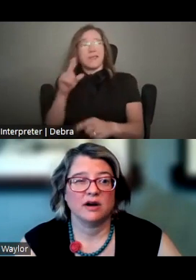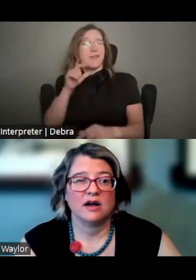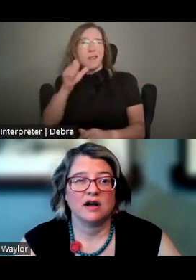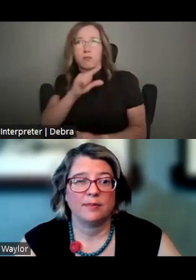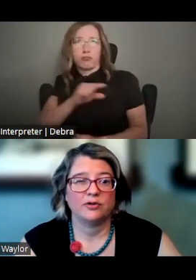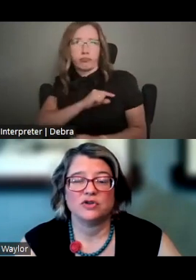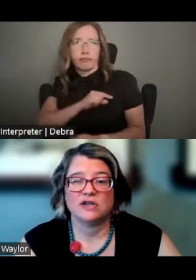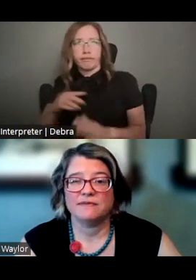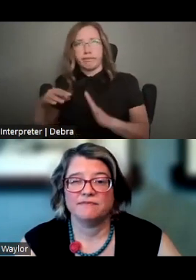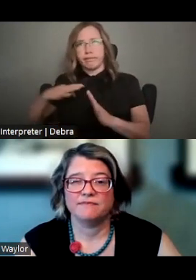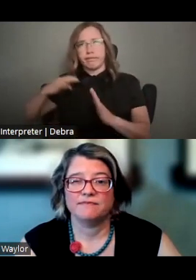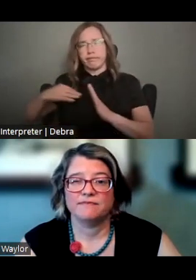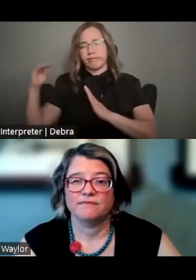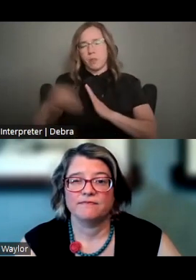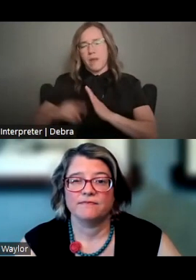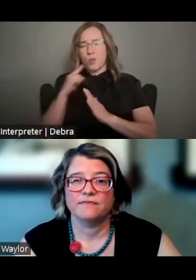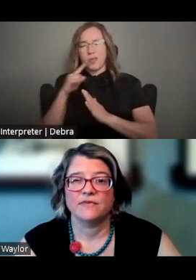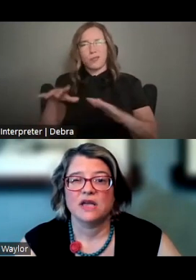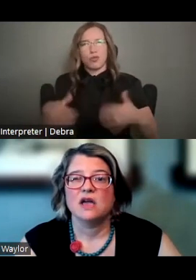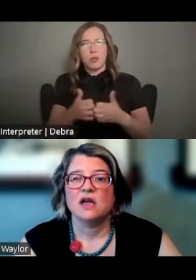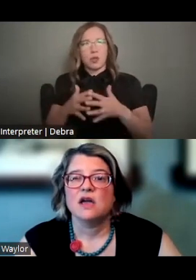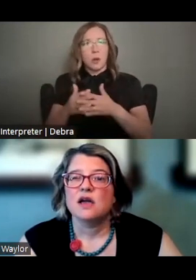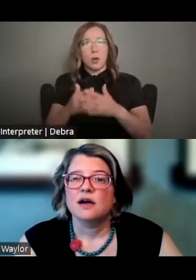AMERICA OPPORTUNITY.